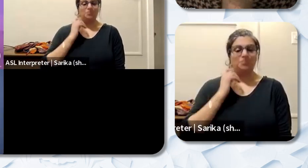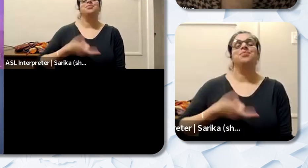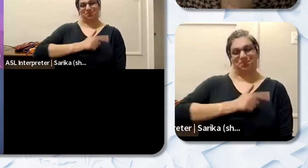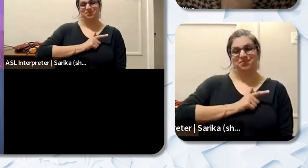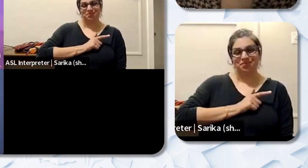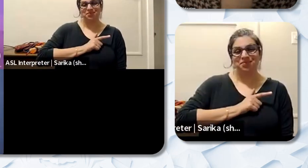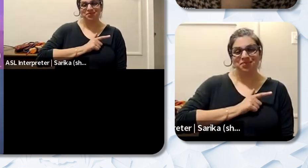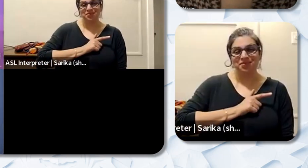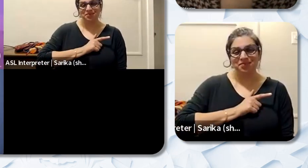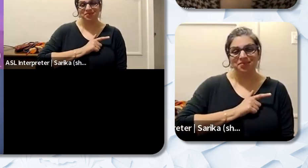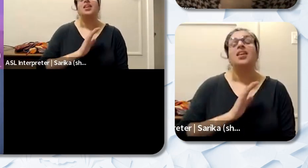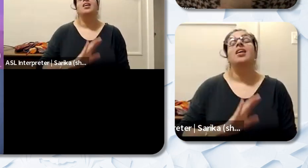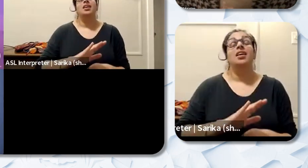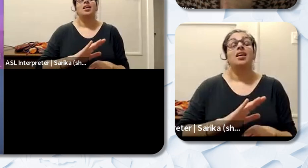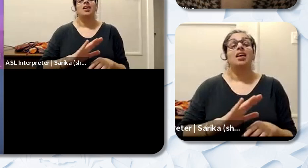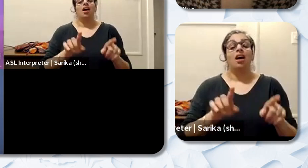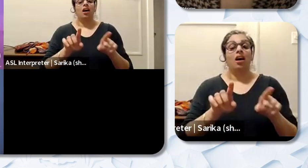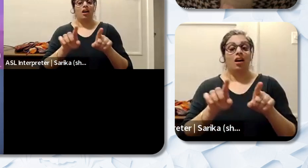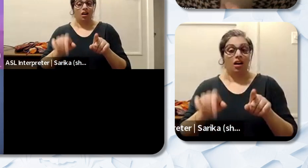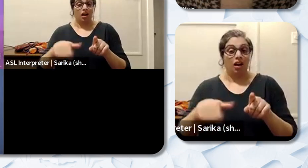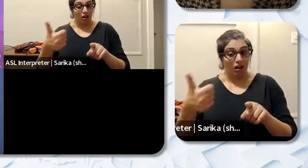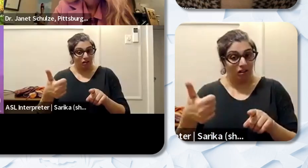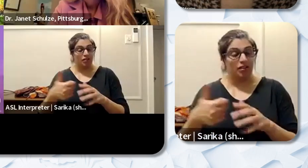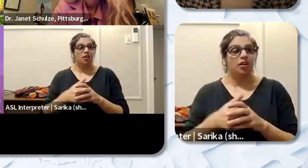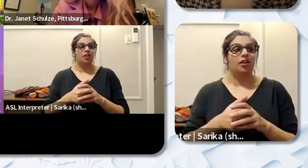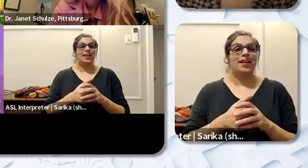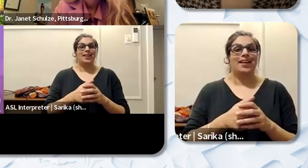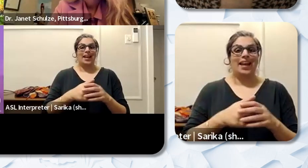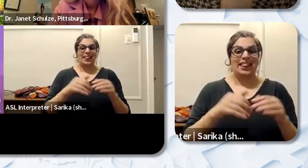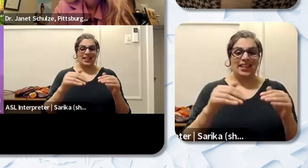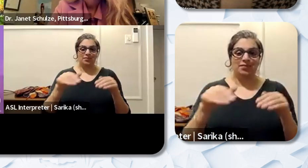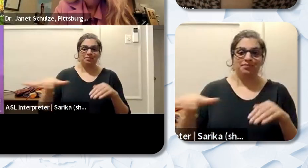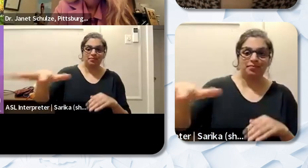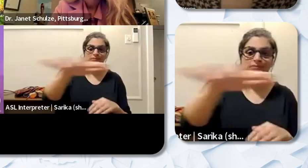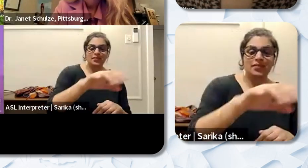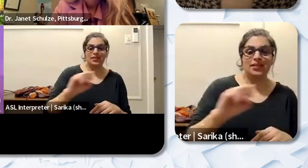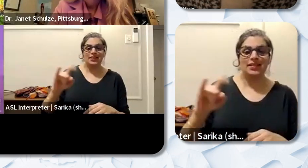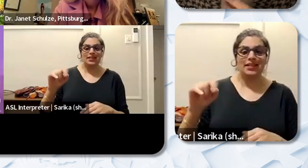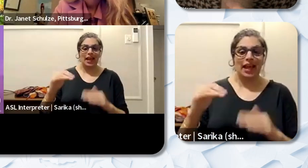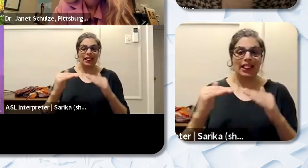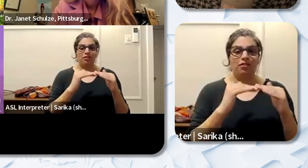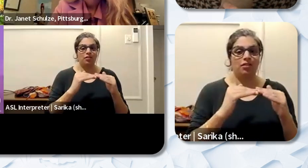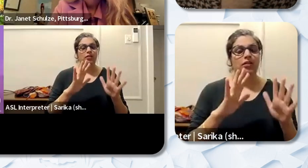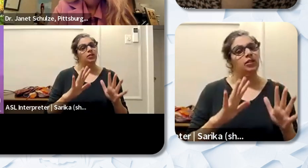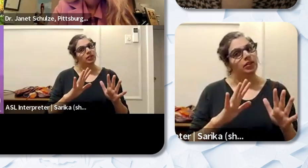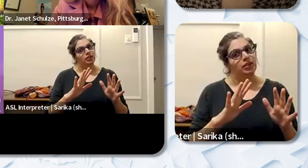the site level site administrators really need to be trained in cultural awareness and how to manage